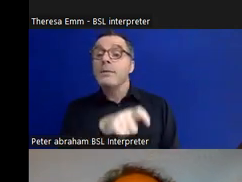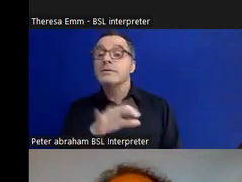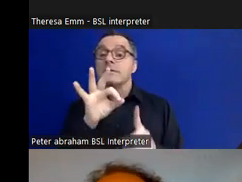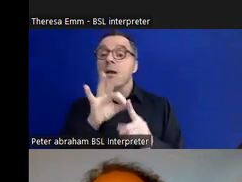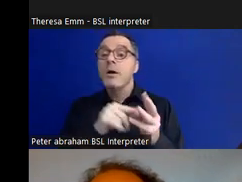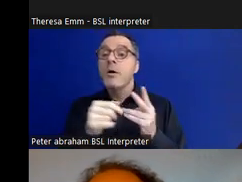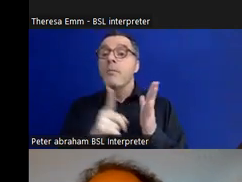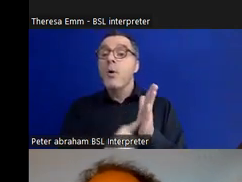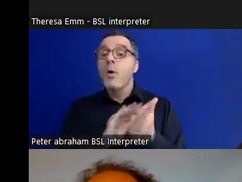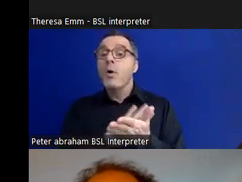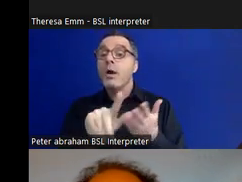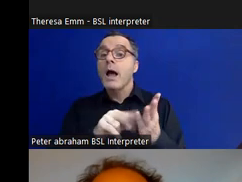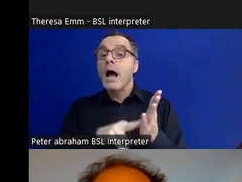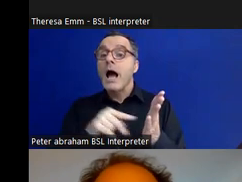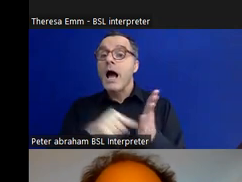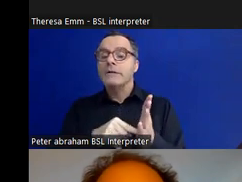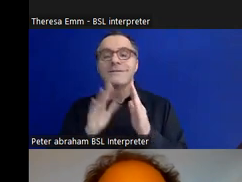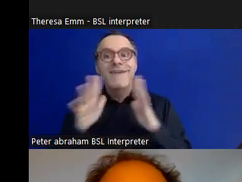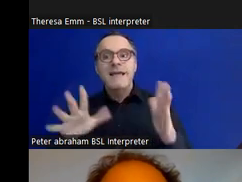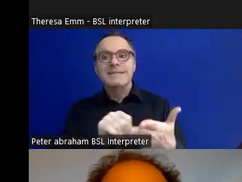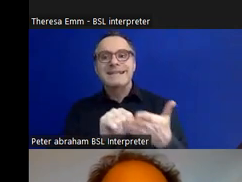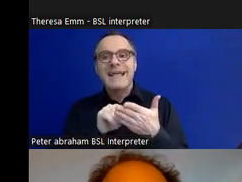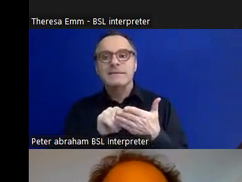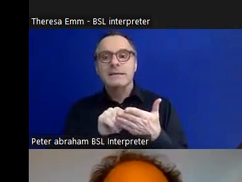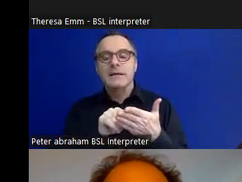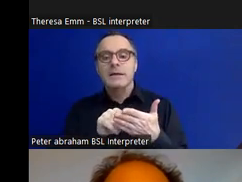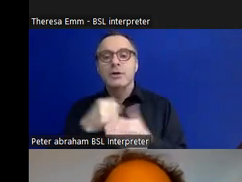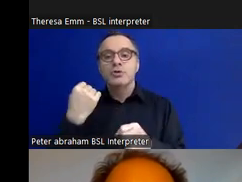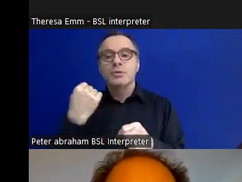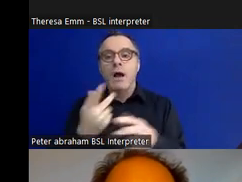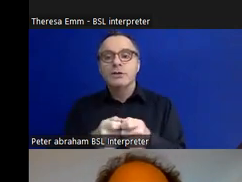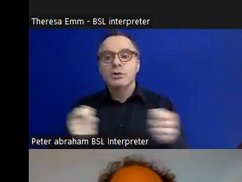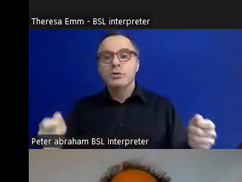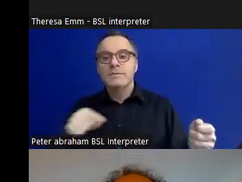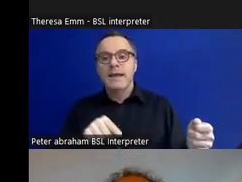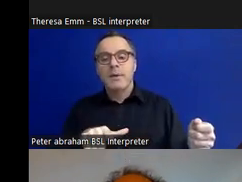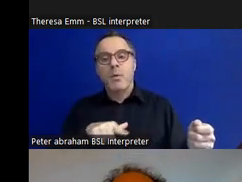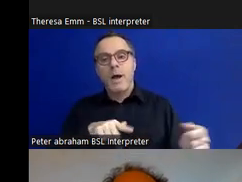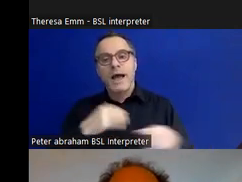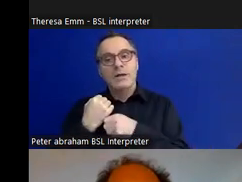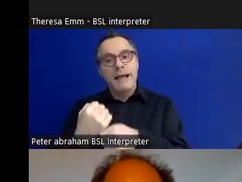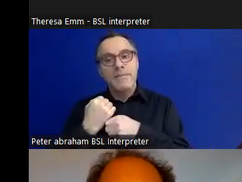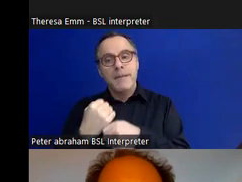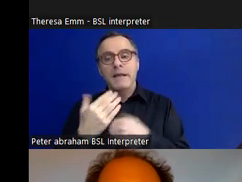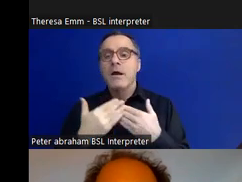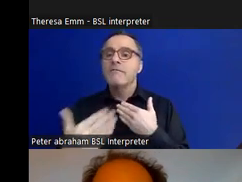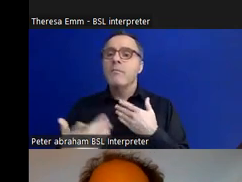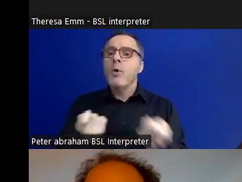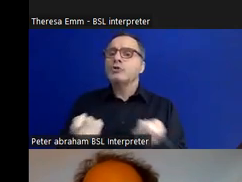a letter to the Guardian to campaign for more autonomy and independence for disabled people